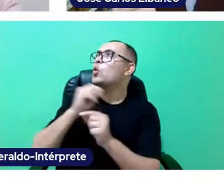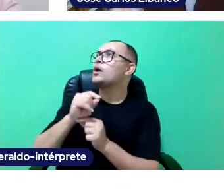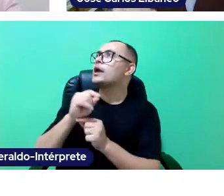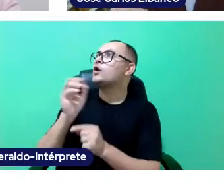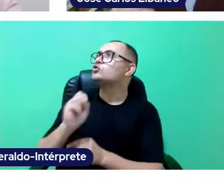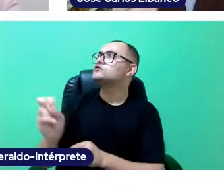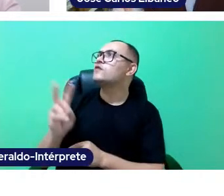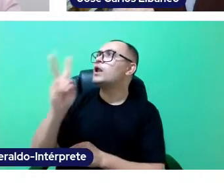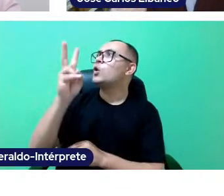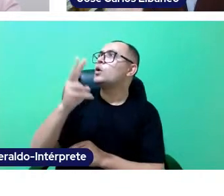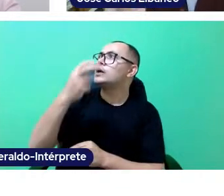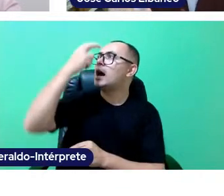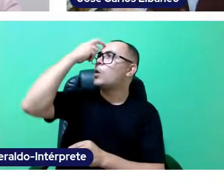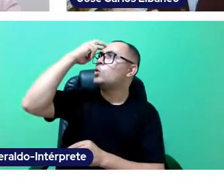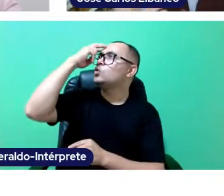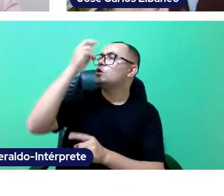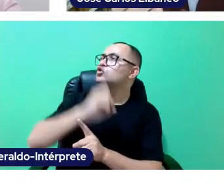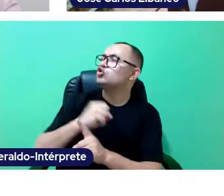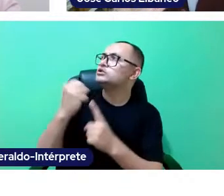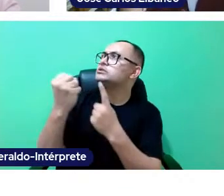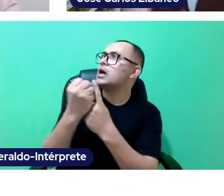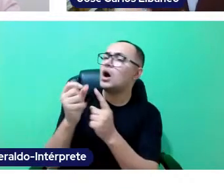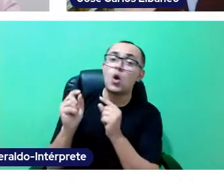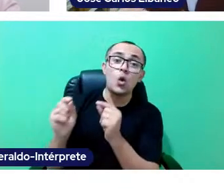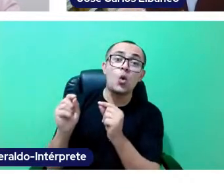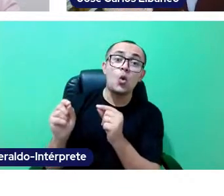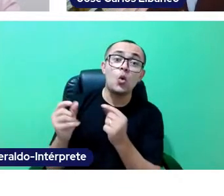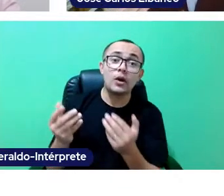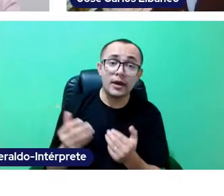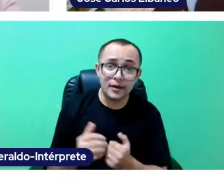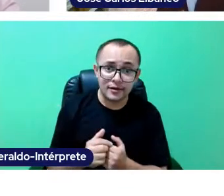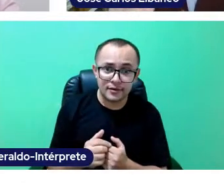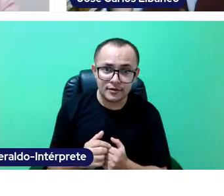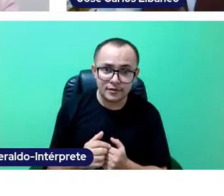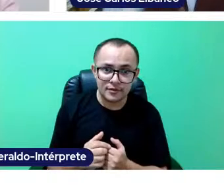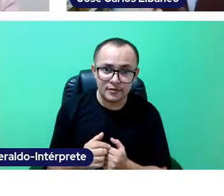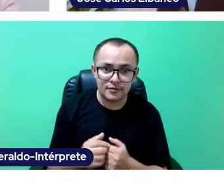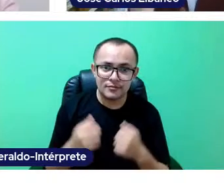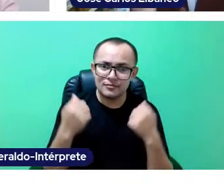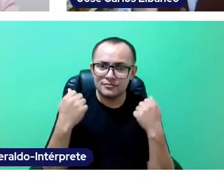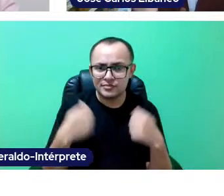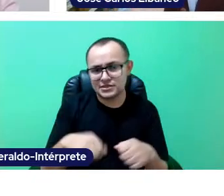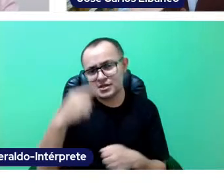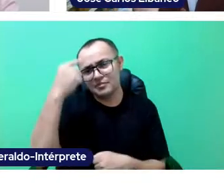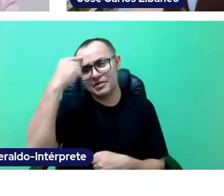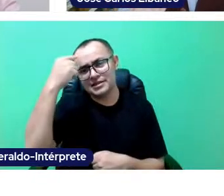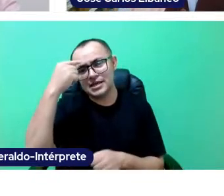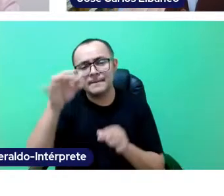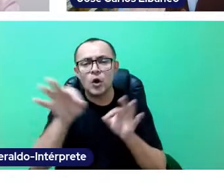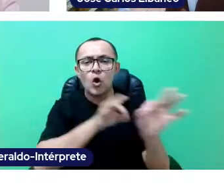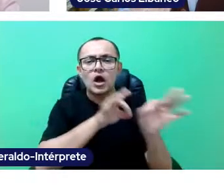That is to say, when organizing the school system, besides this common basic curriculum,